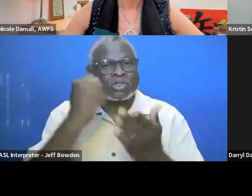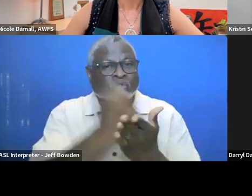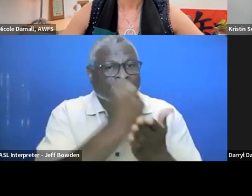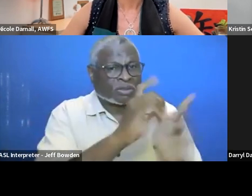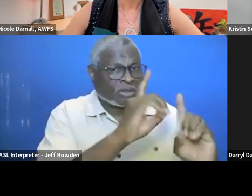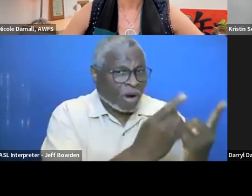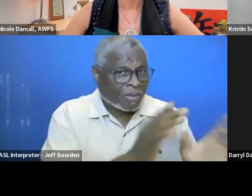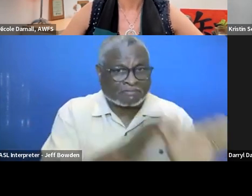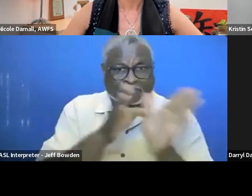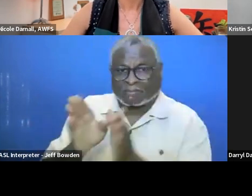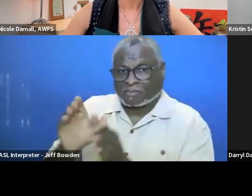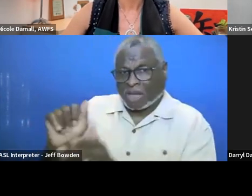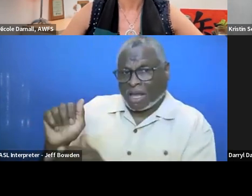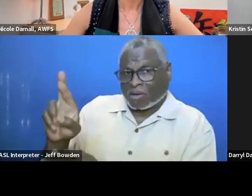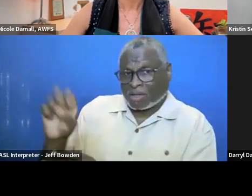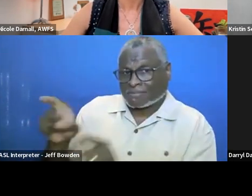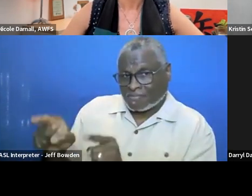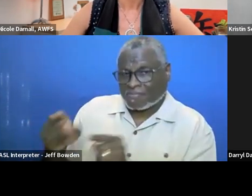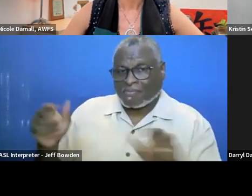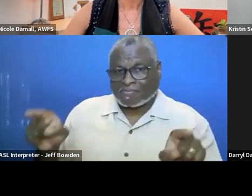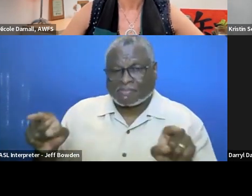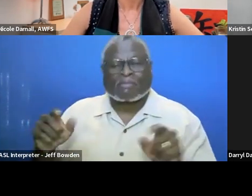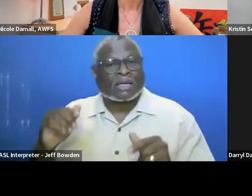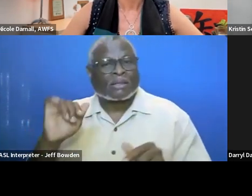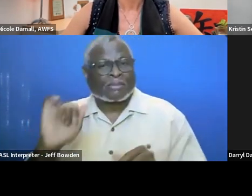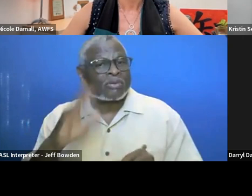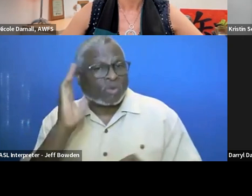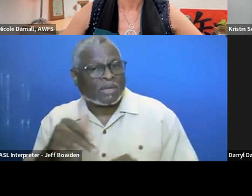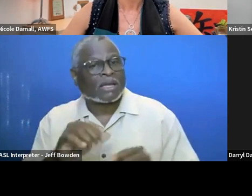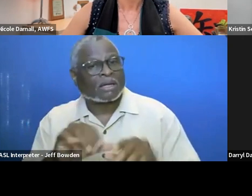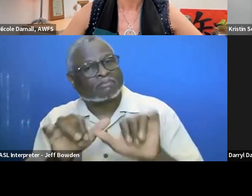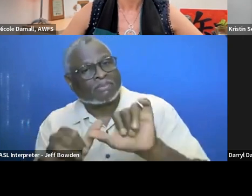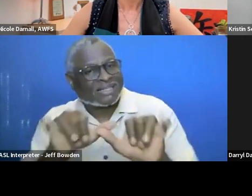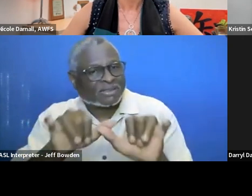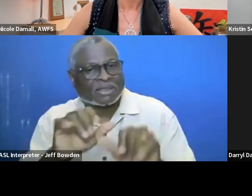And that would be a metric that Treasury could look